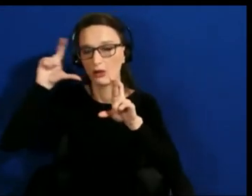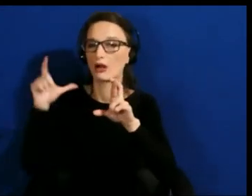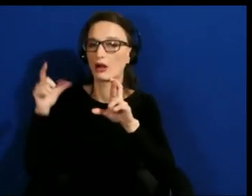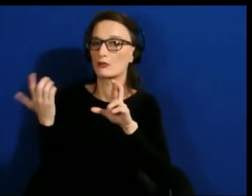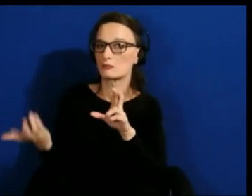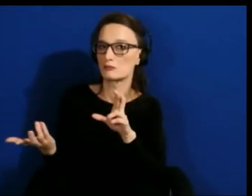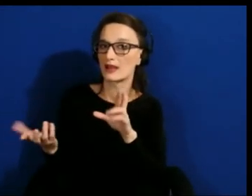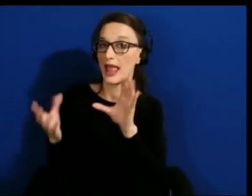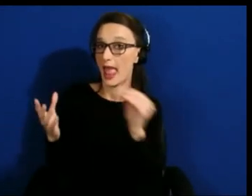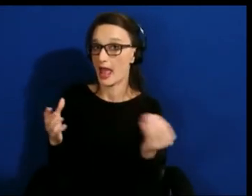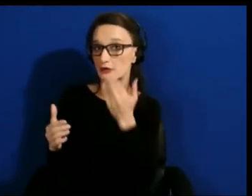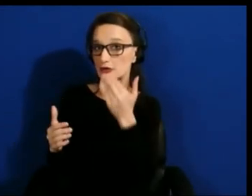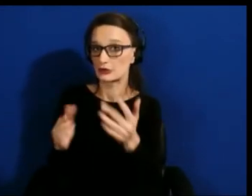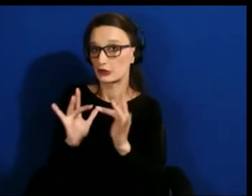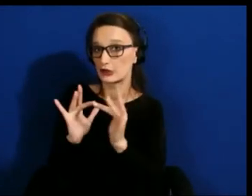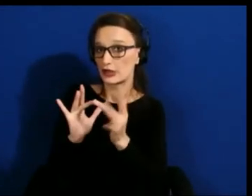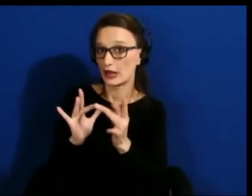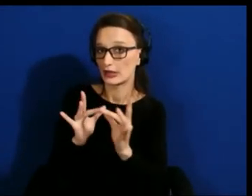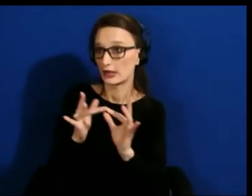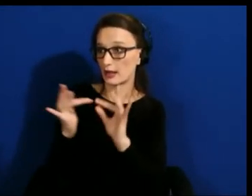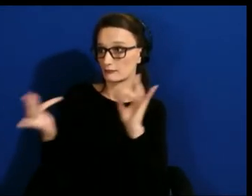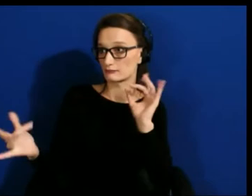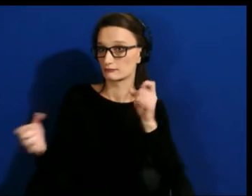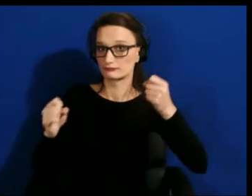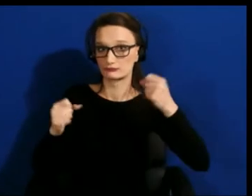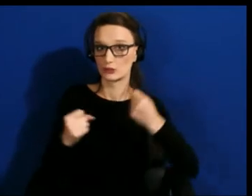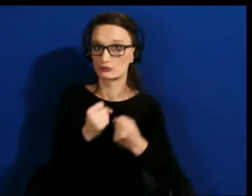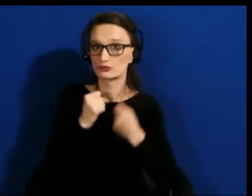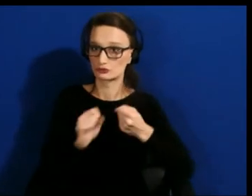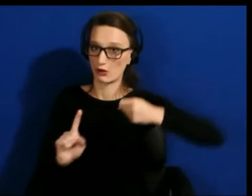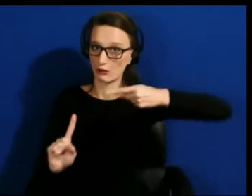they have like those three pieces, they they can open the door for a lot of things.